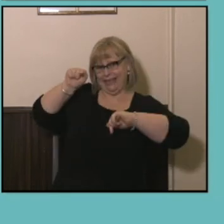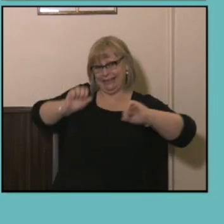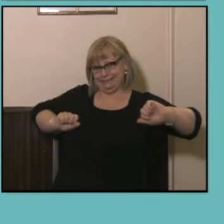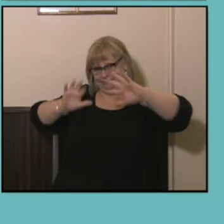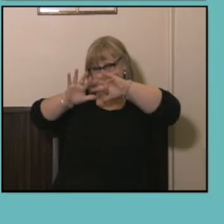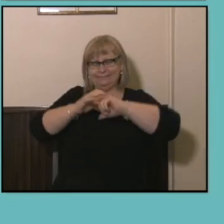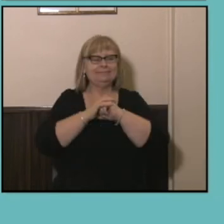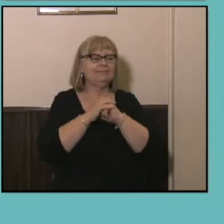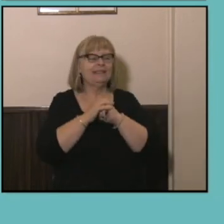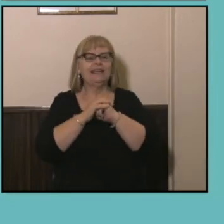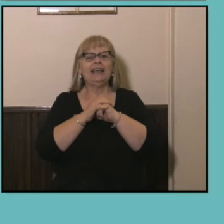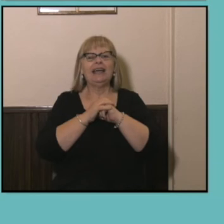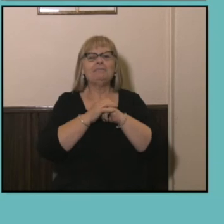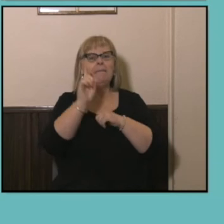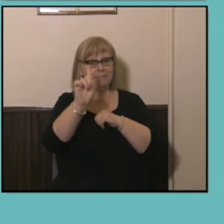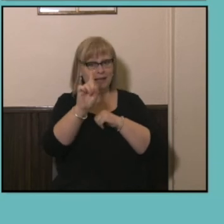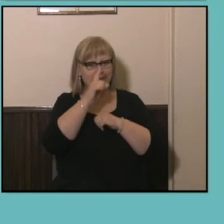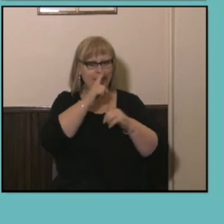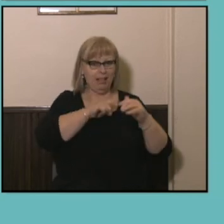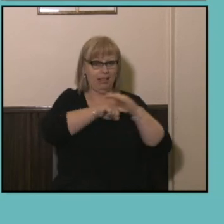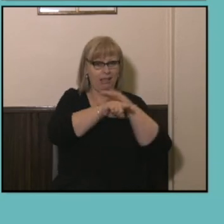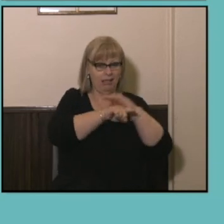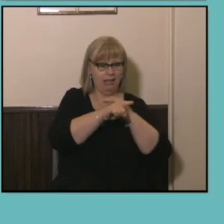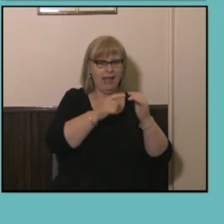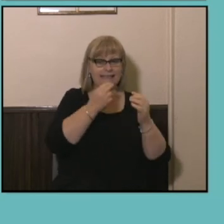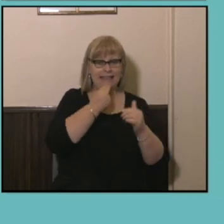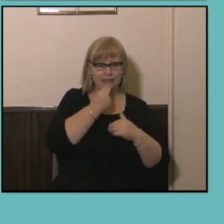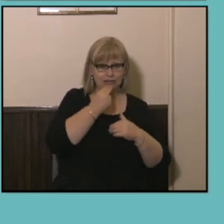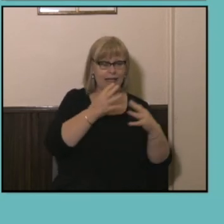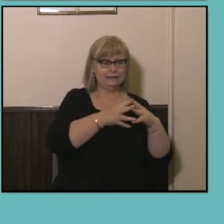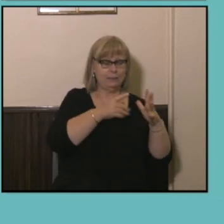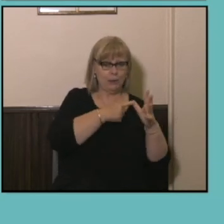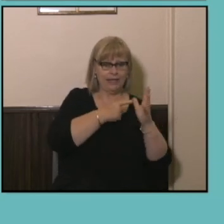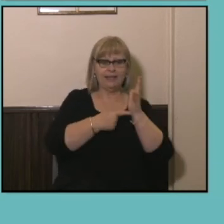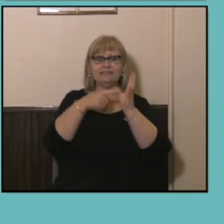other hand, people leaving South Australia, WA and Tasmania were more likely